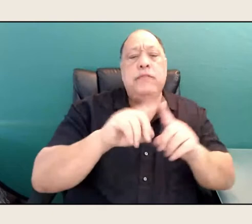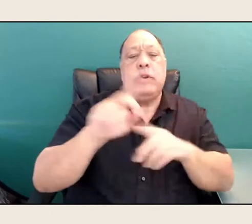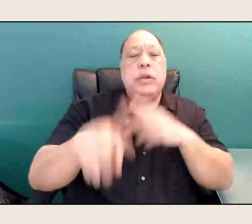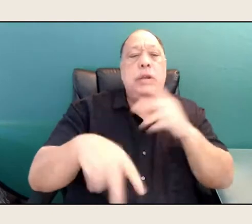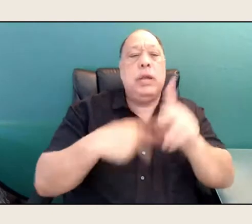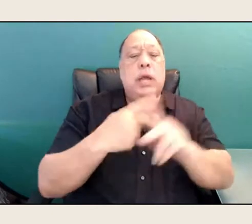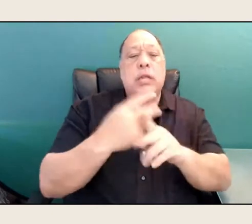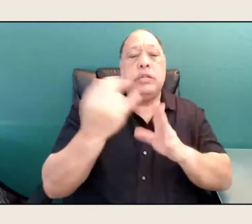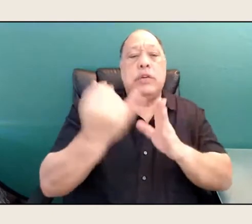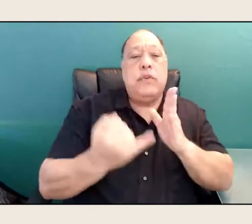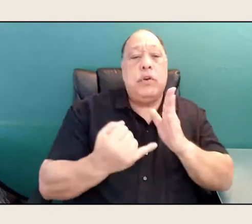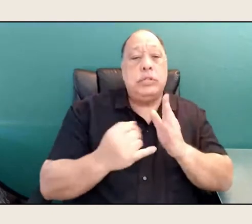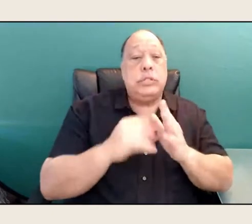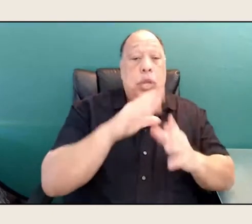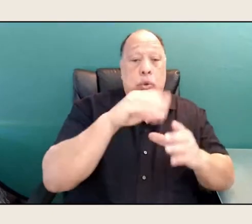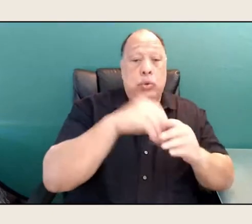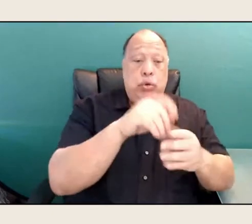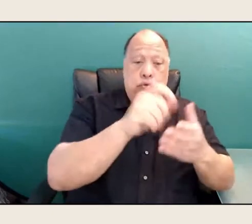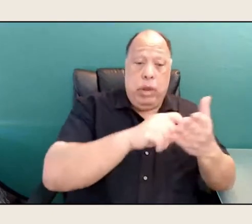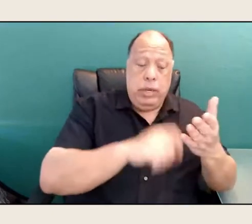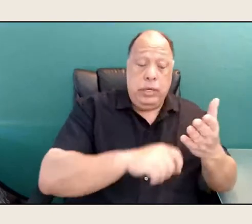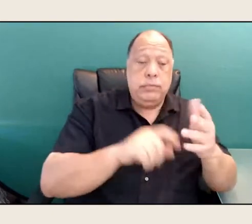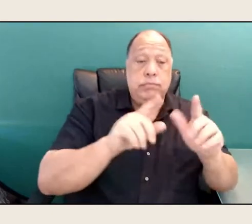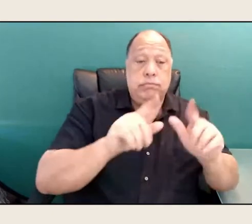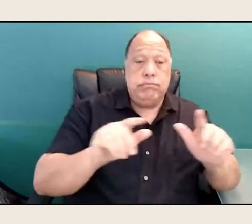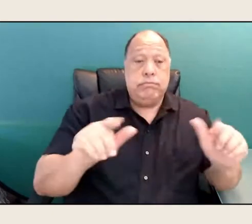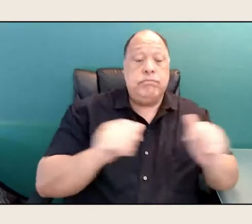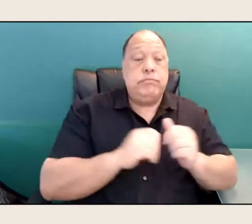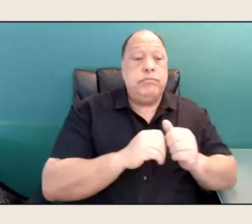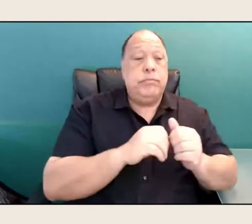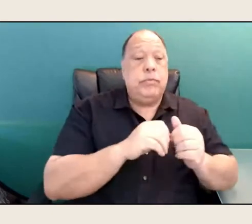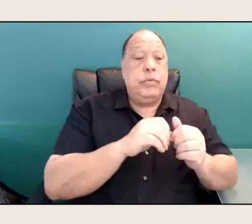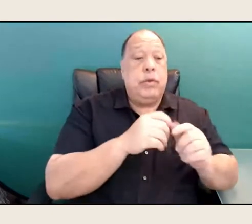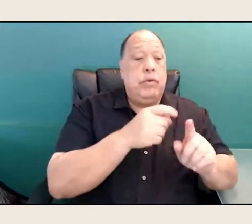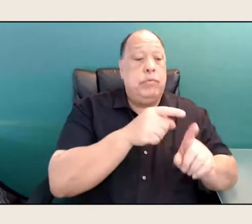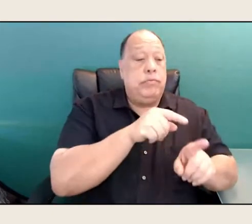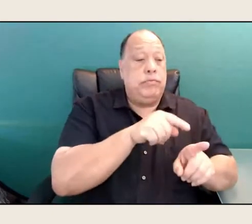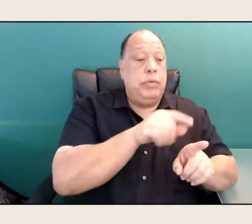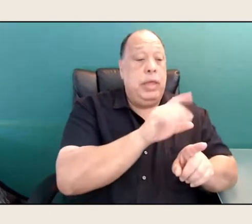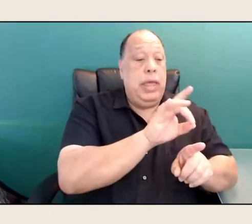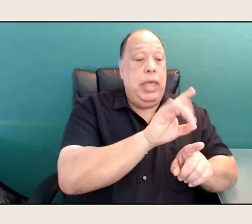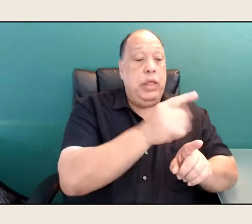and the students, we were from eighth grade to 12 grade, two years postgraduate.